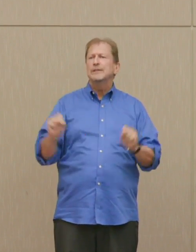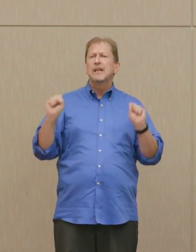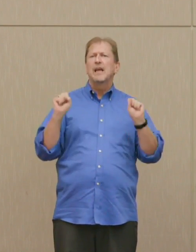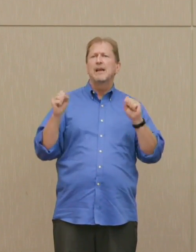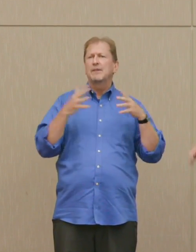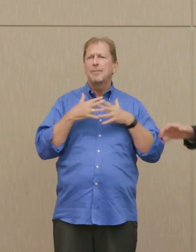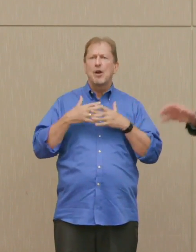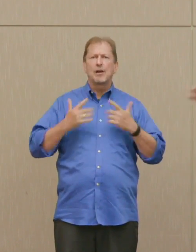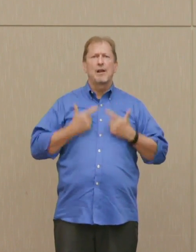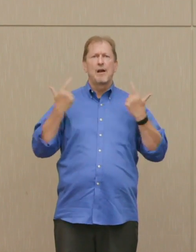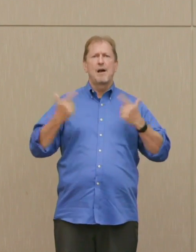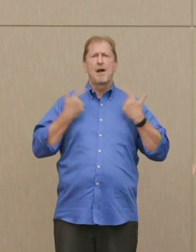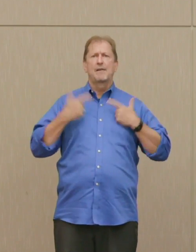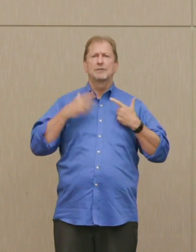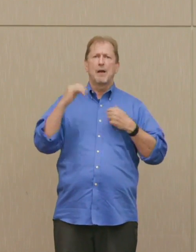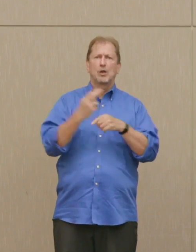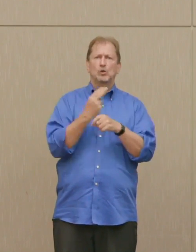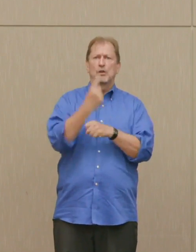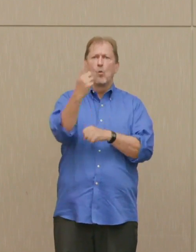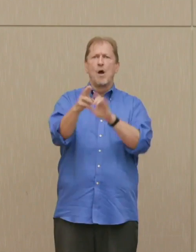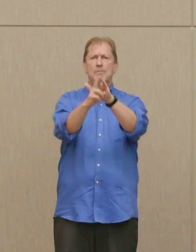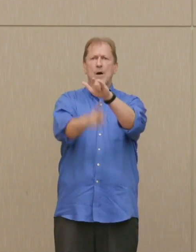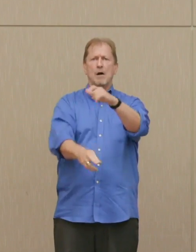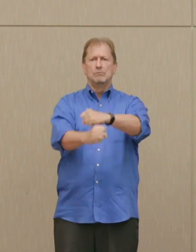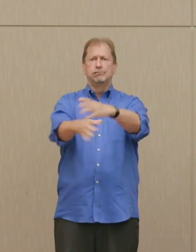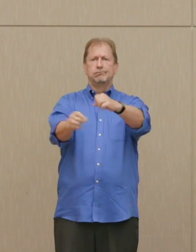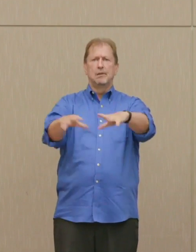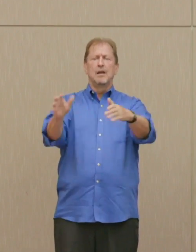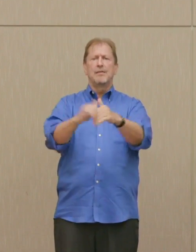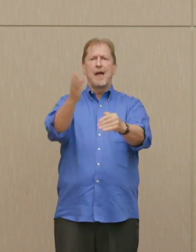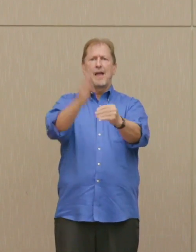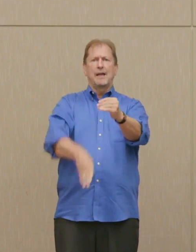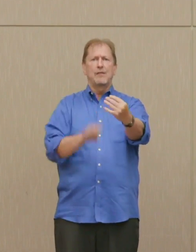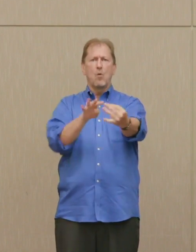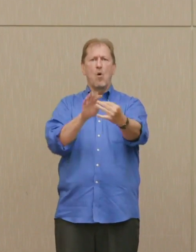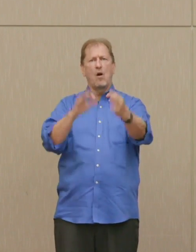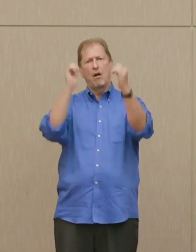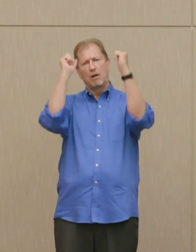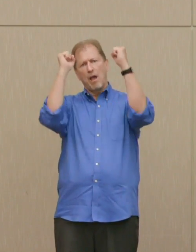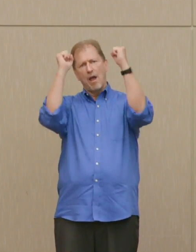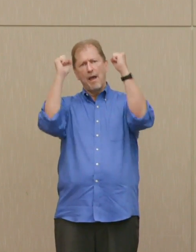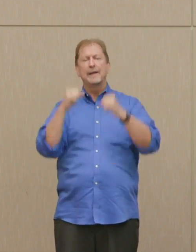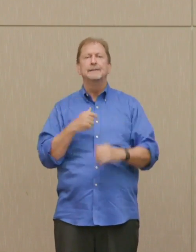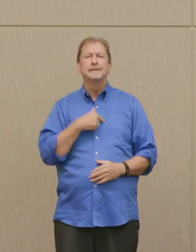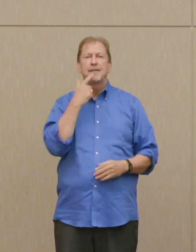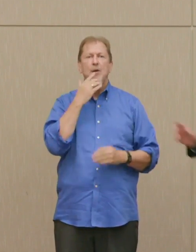Dr. Ellsberg: Well, that's a whole other subject about the decision making that went around the bomb.